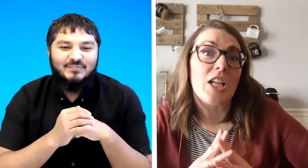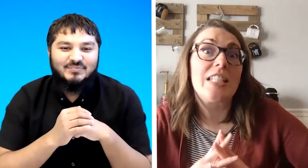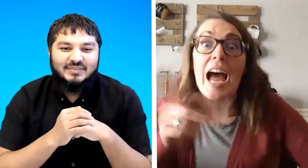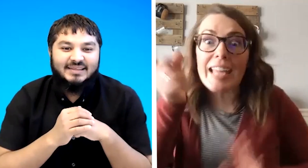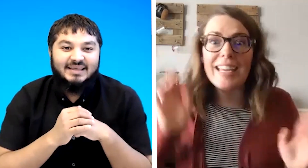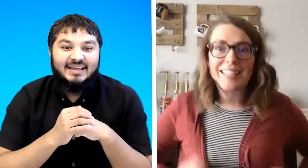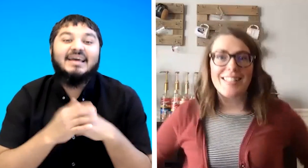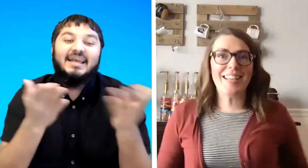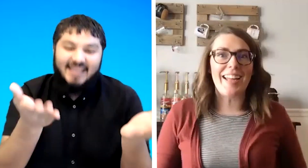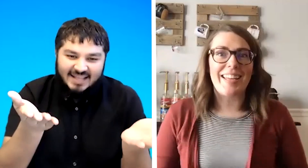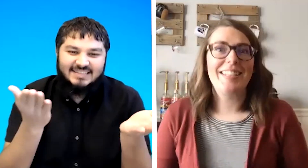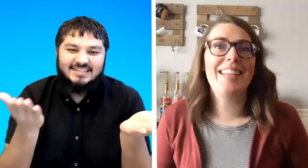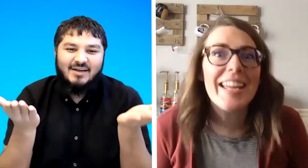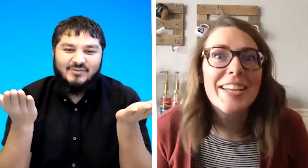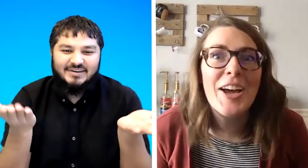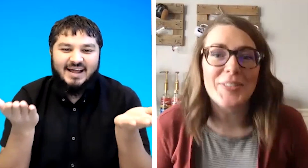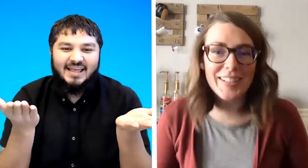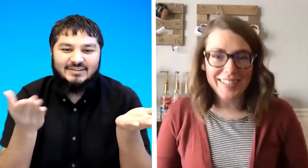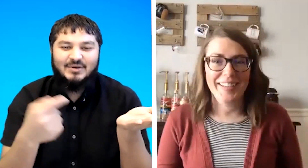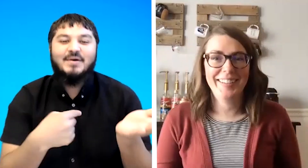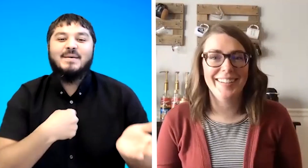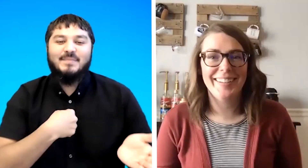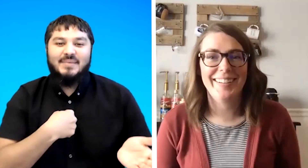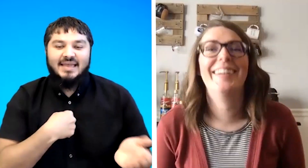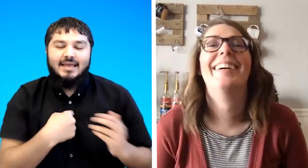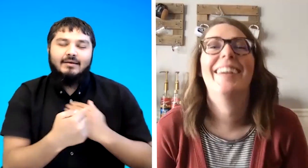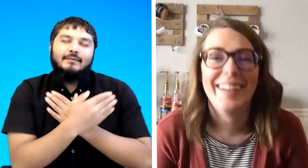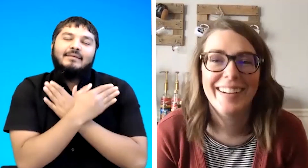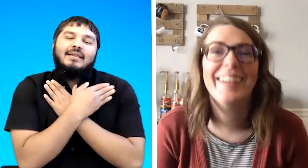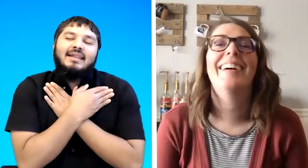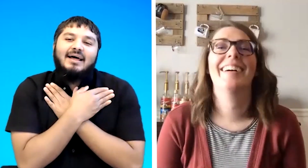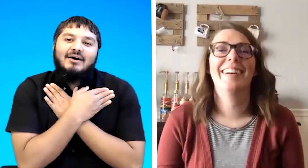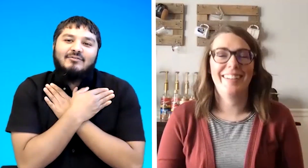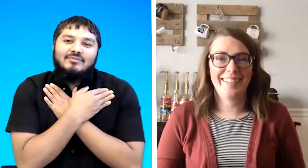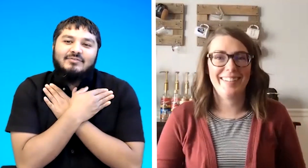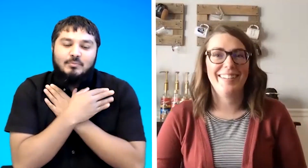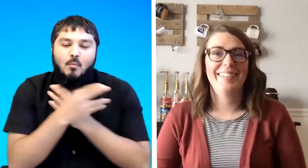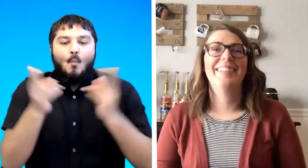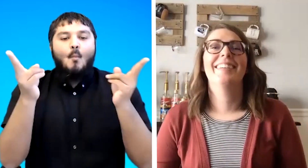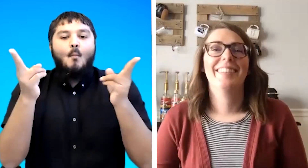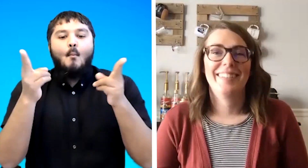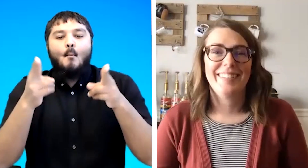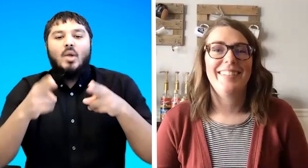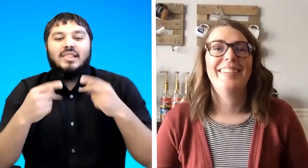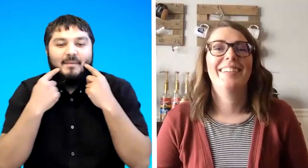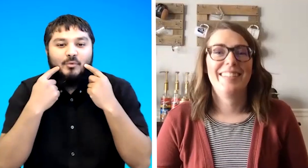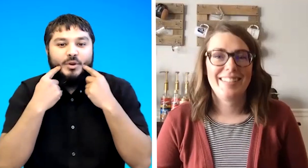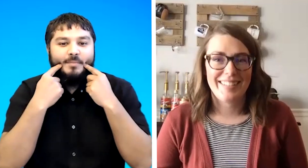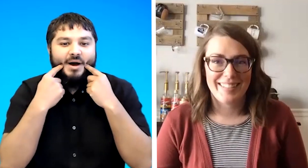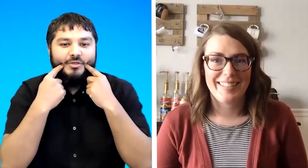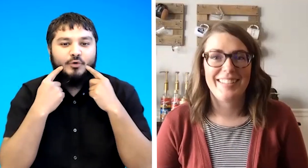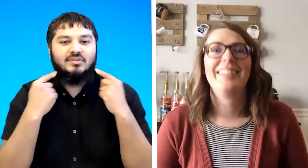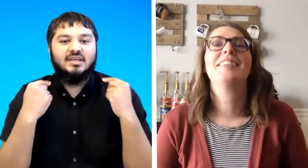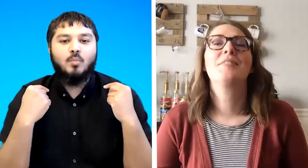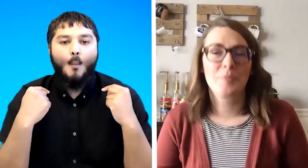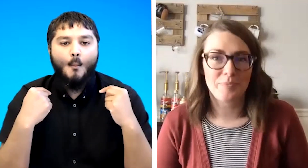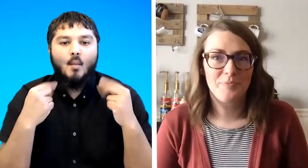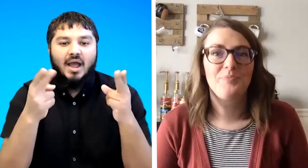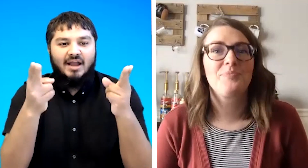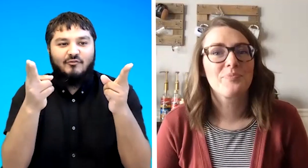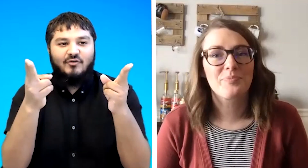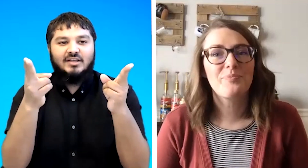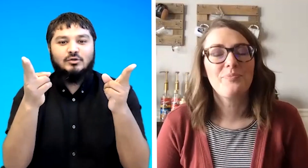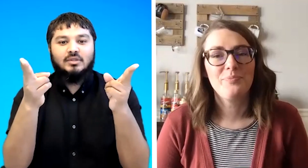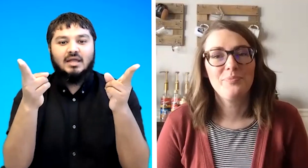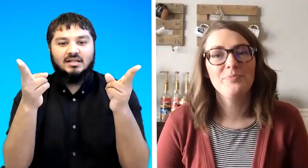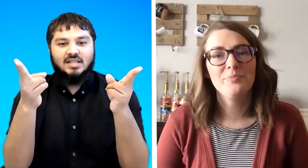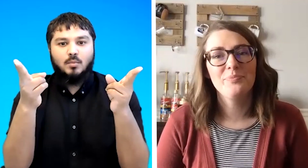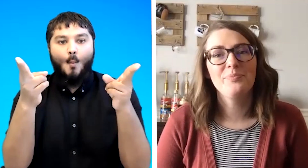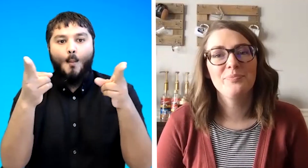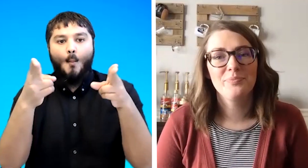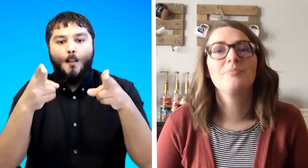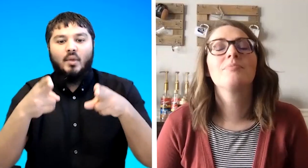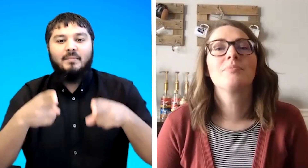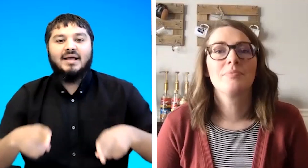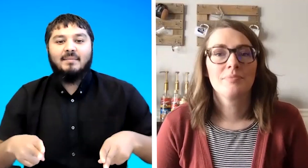diet diet diet okay so me love that when the mouth goes in and the fingers do that does that become